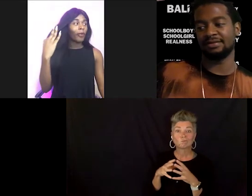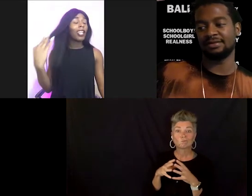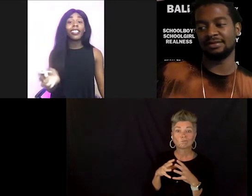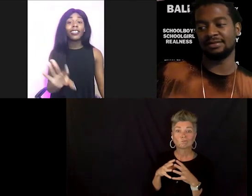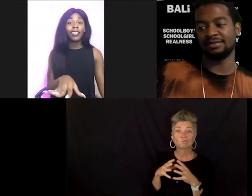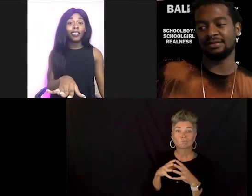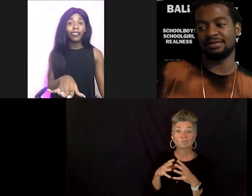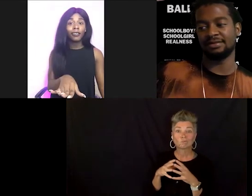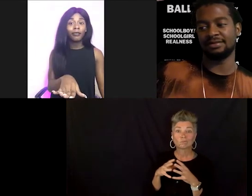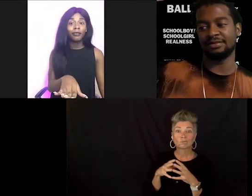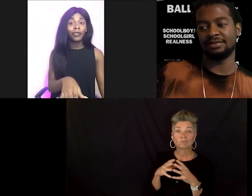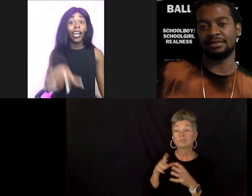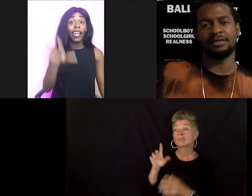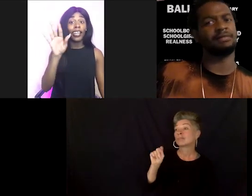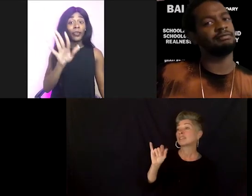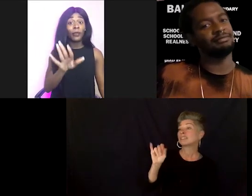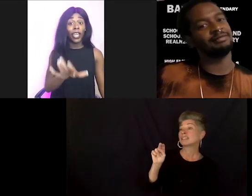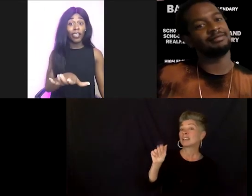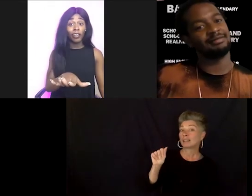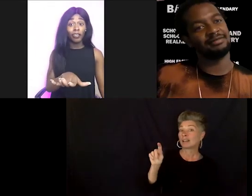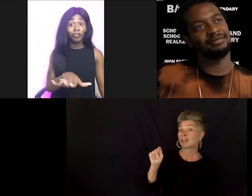Tina Turner. Anita Baker.